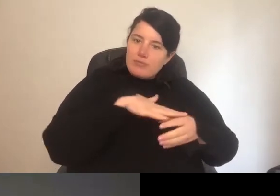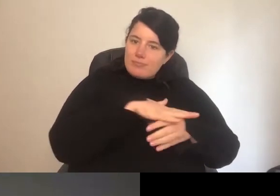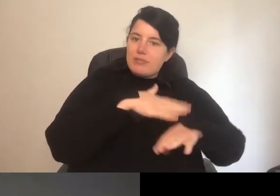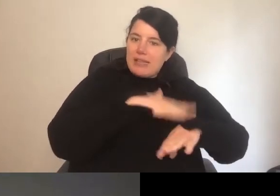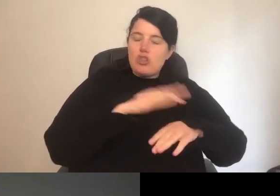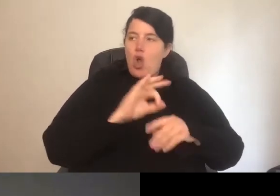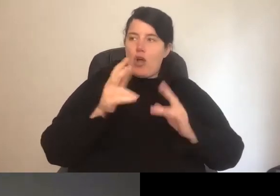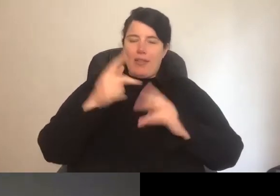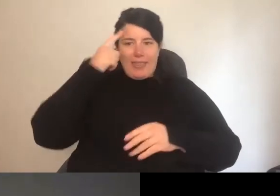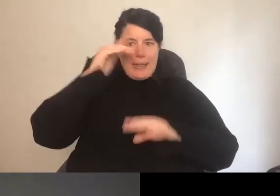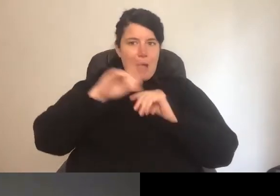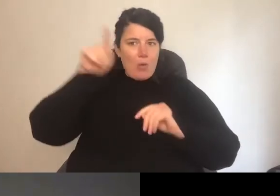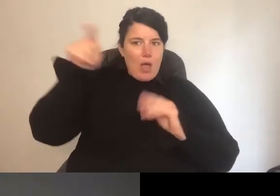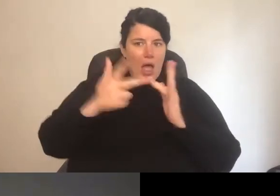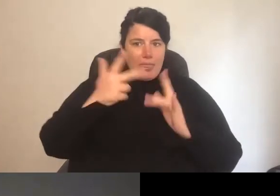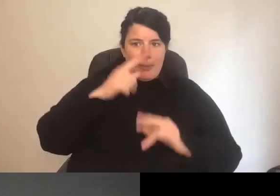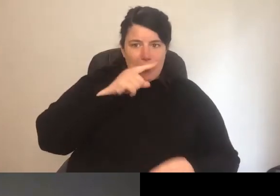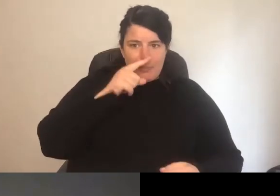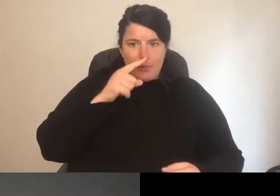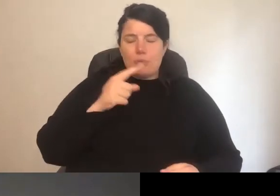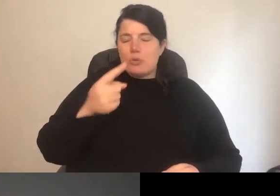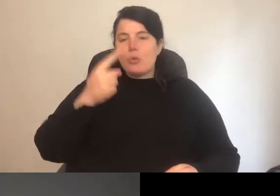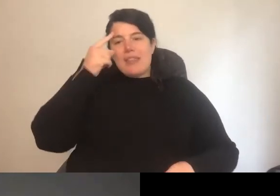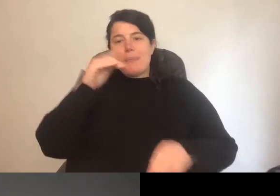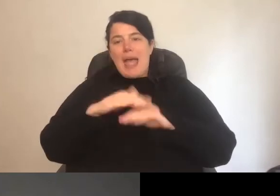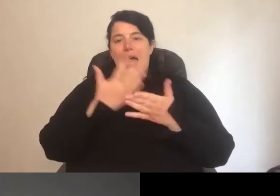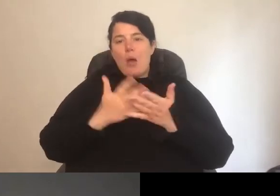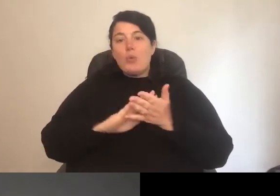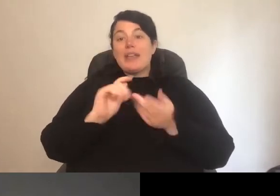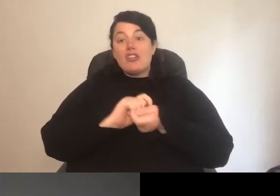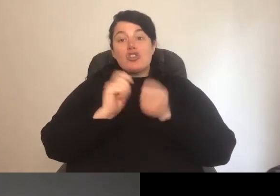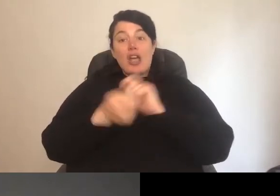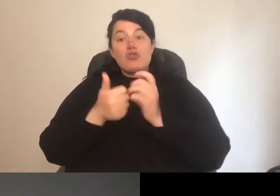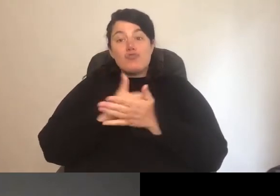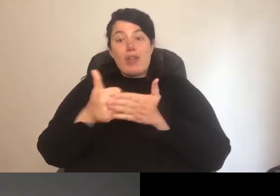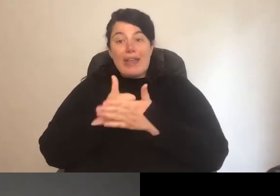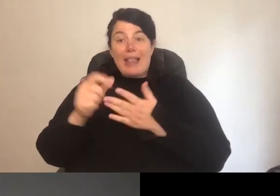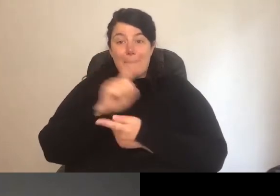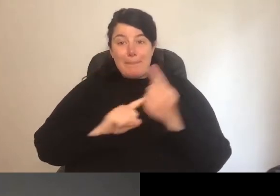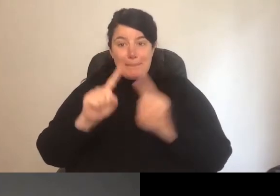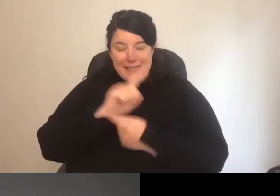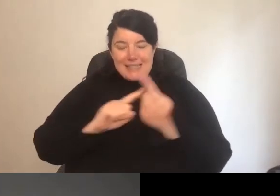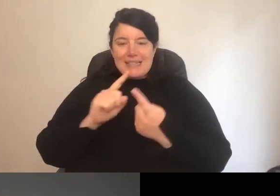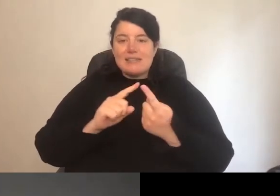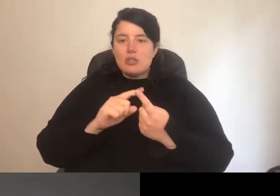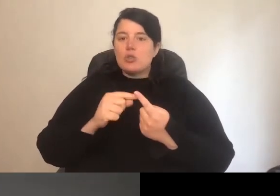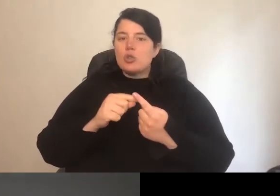So thinking about how we can change regular meetings so different people are preferenced in different times, can really help